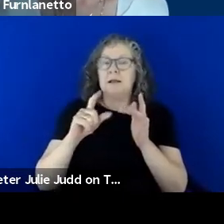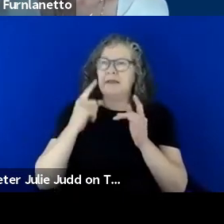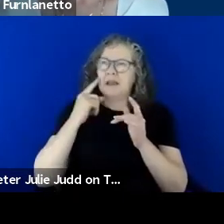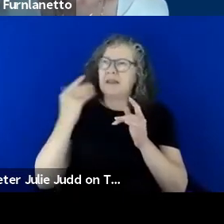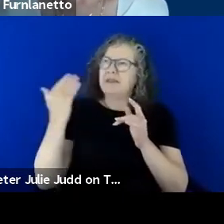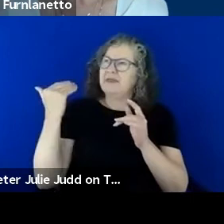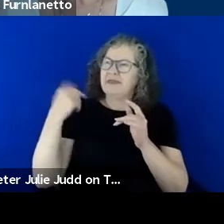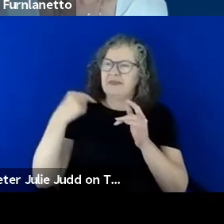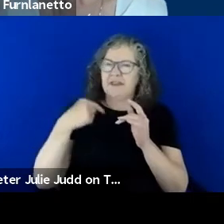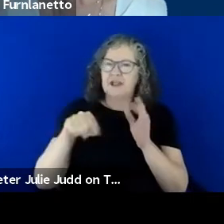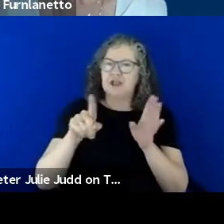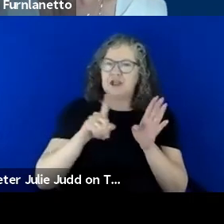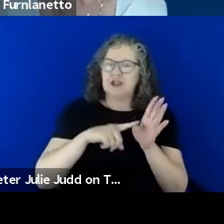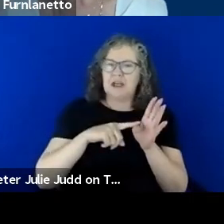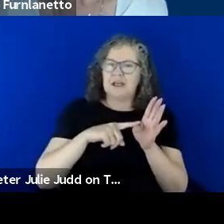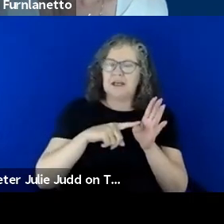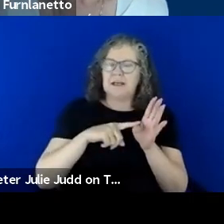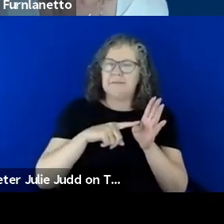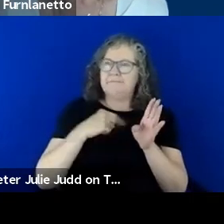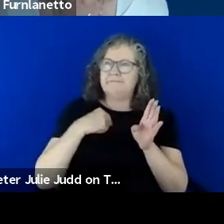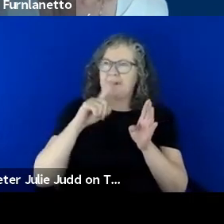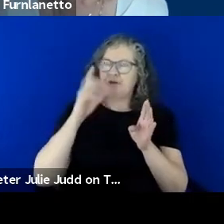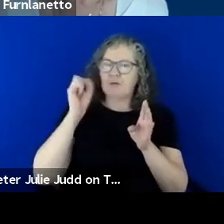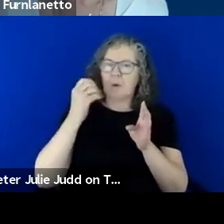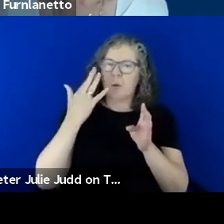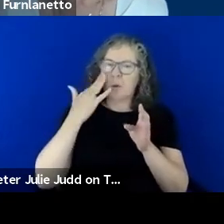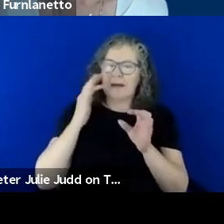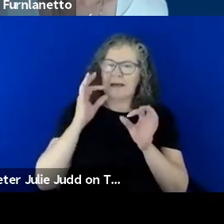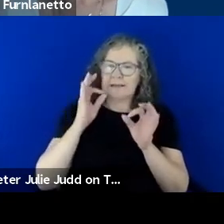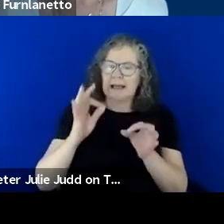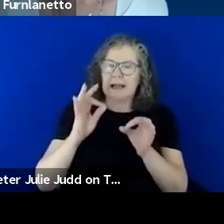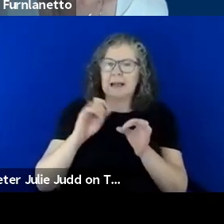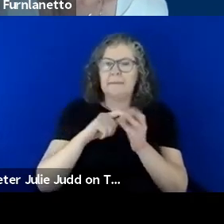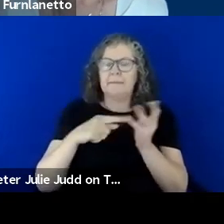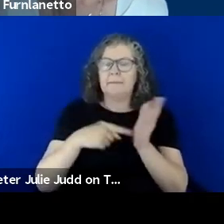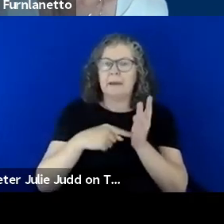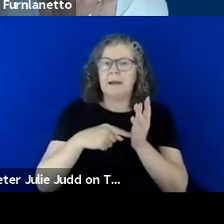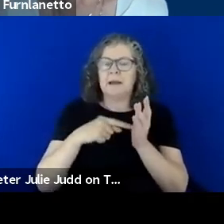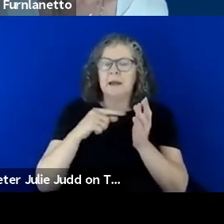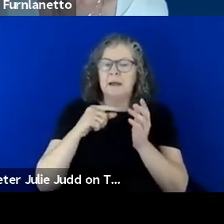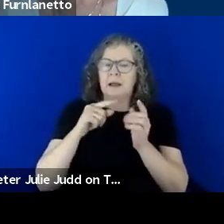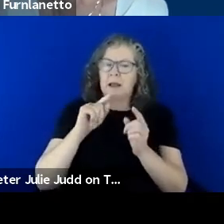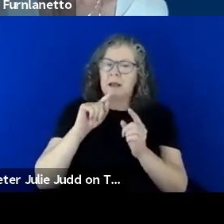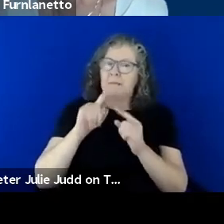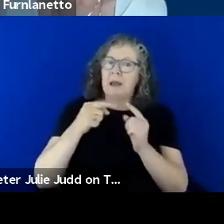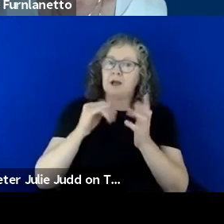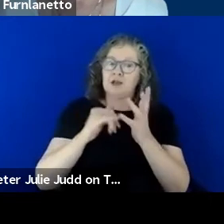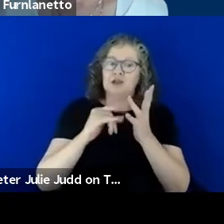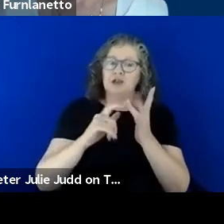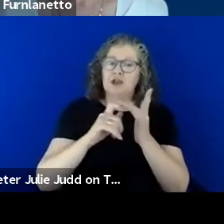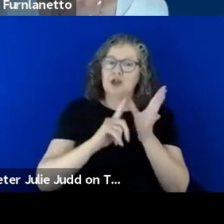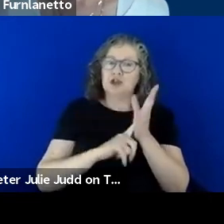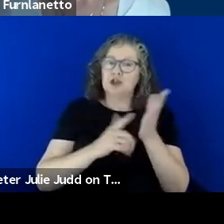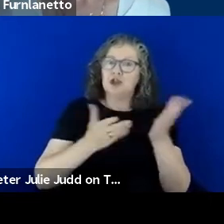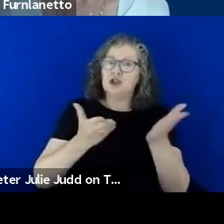I don't have the date in front of me but it was around a social services sector emergency